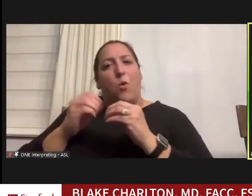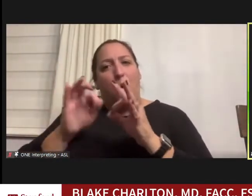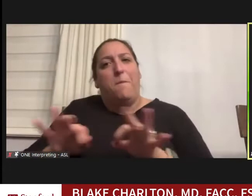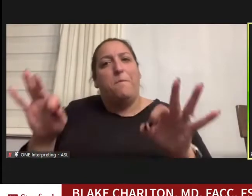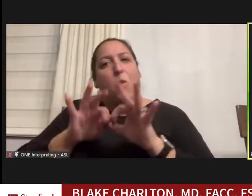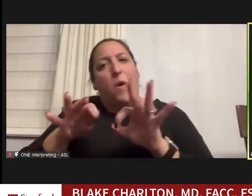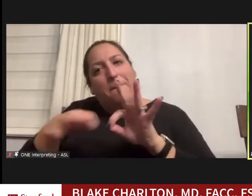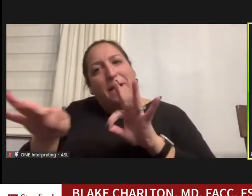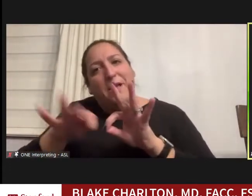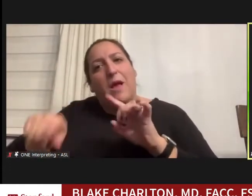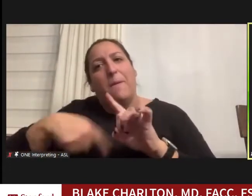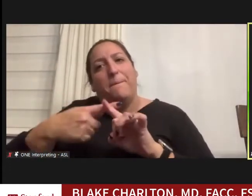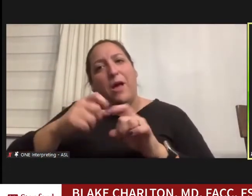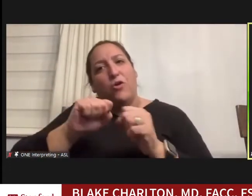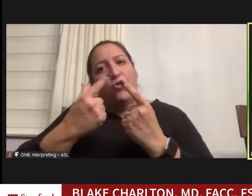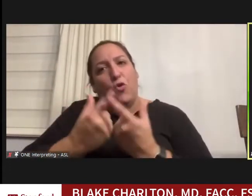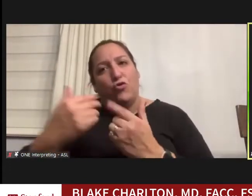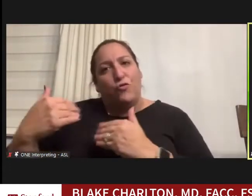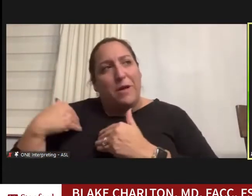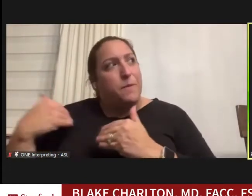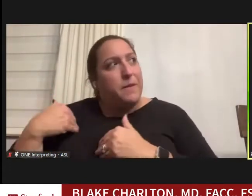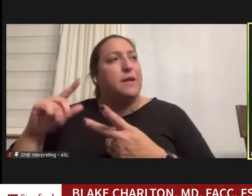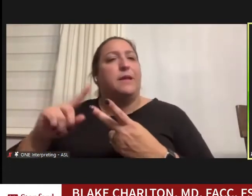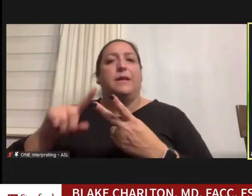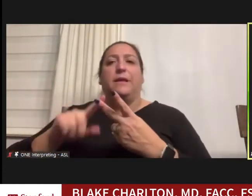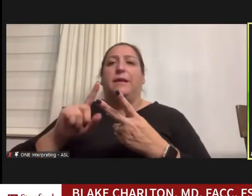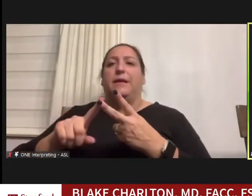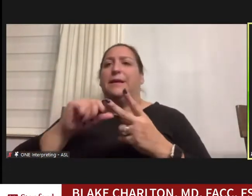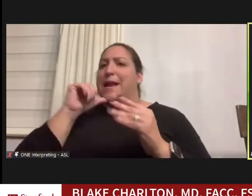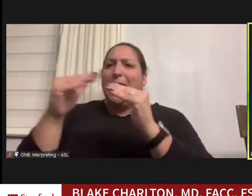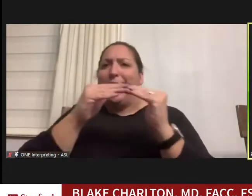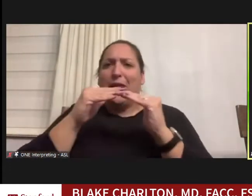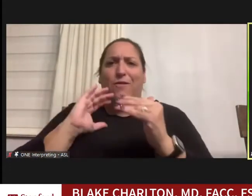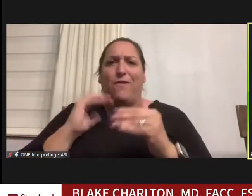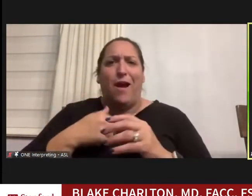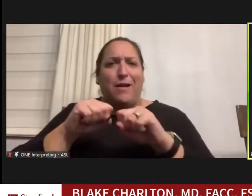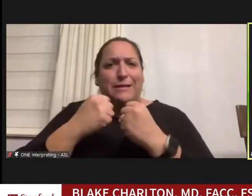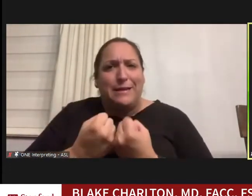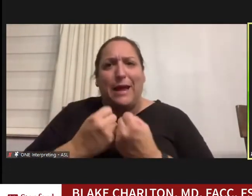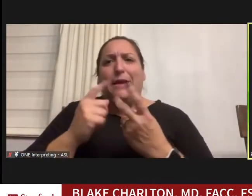social responsibilities, the inequities of our society, systemic racism that was going on